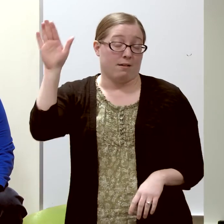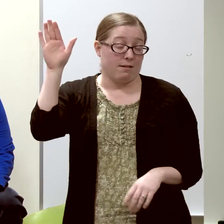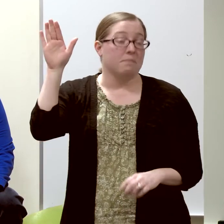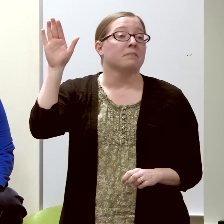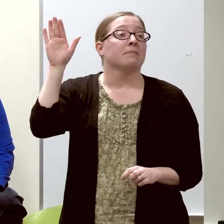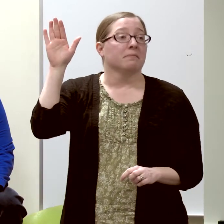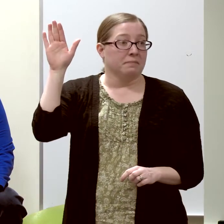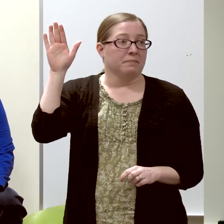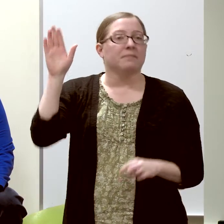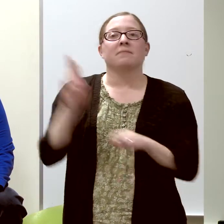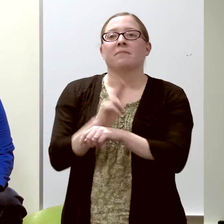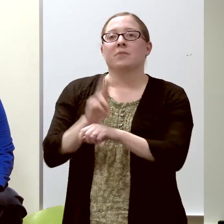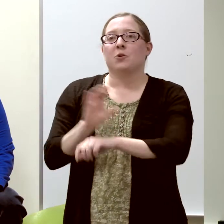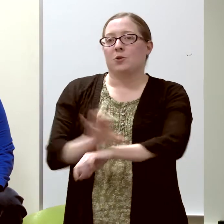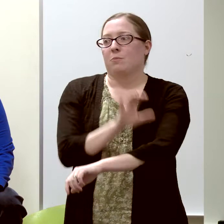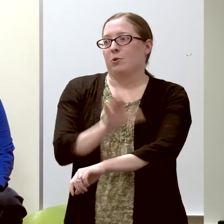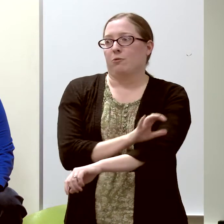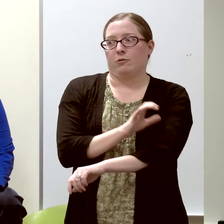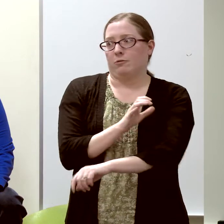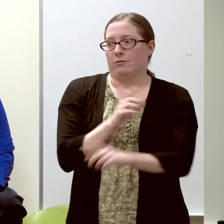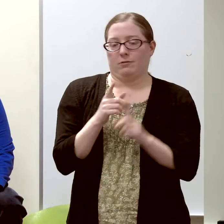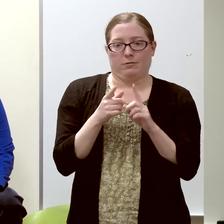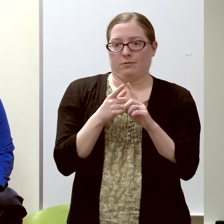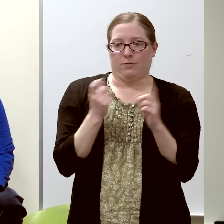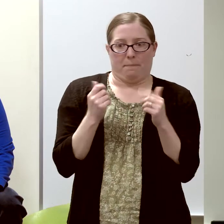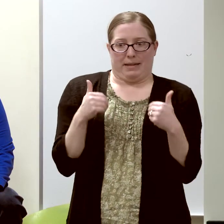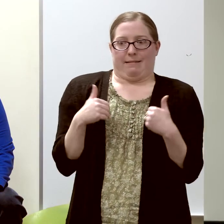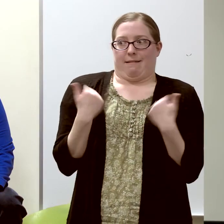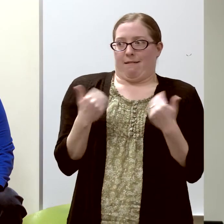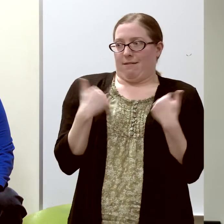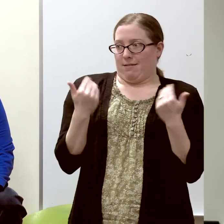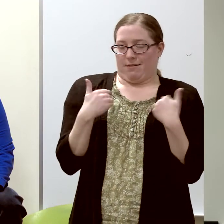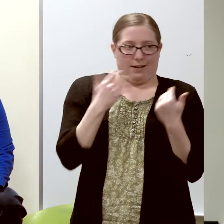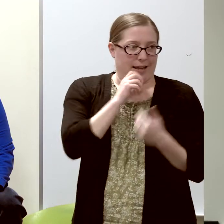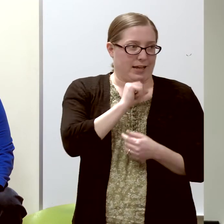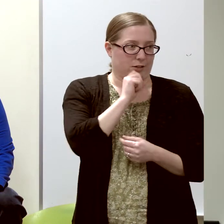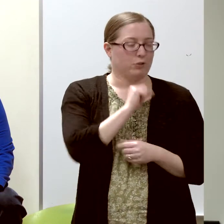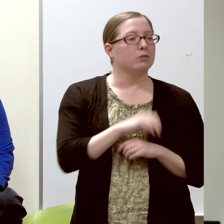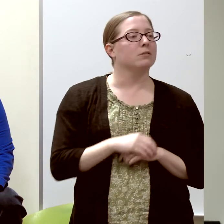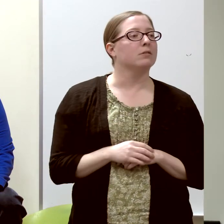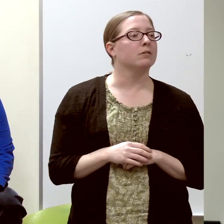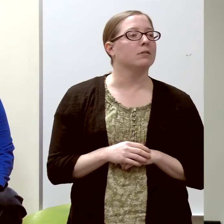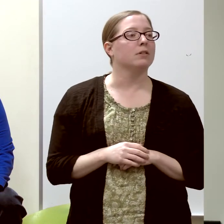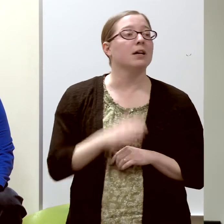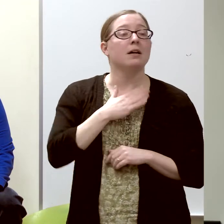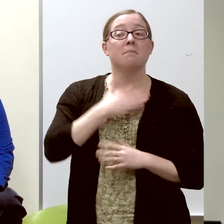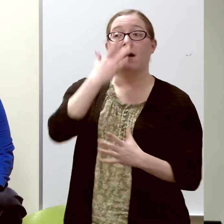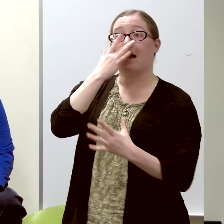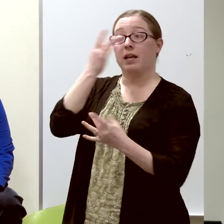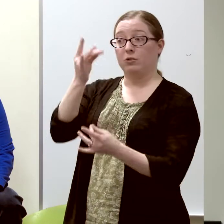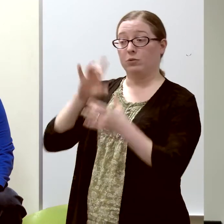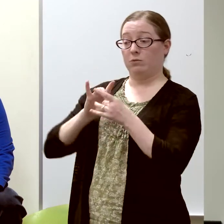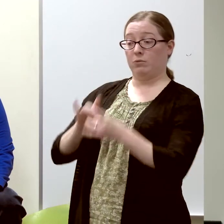was using computers from a very early age and, of course, my interest in science